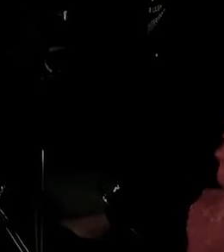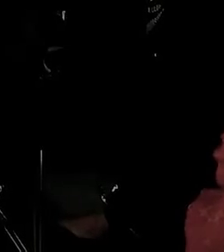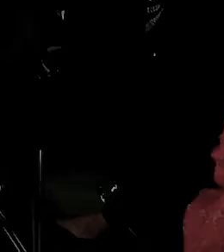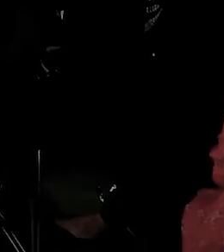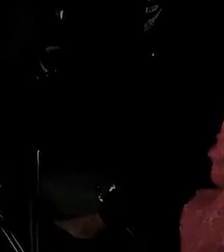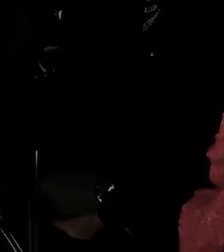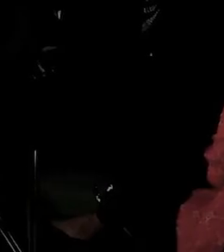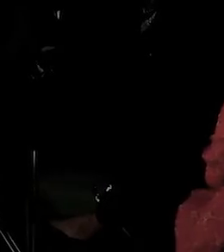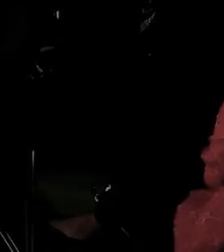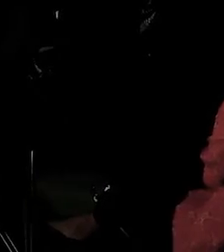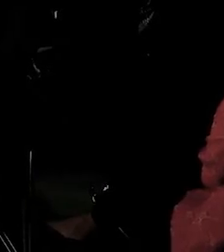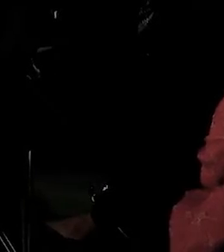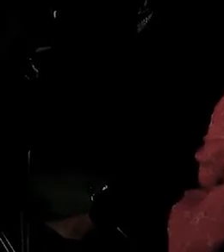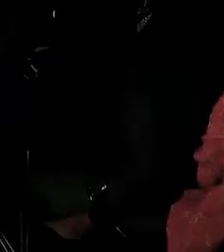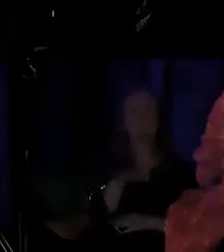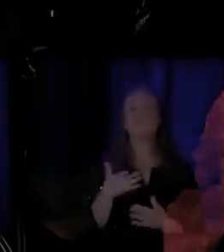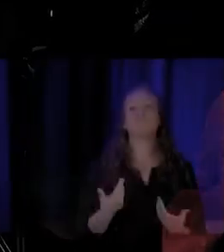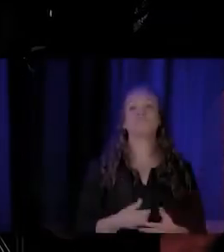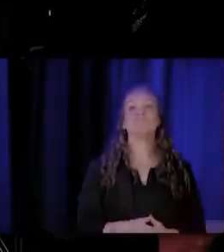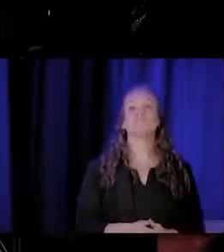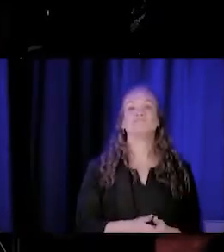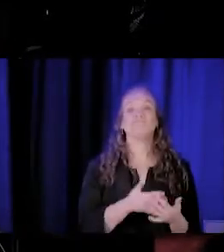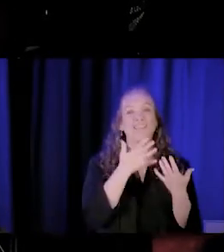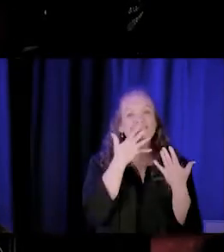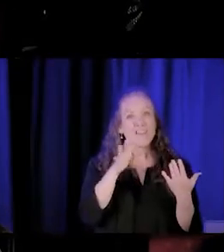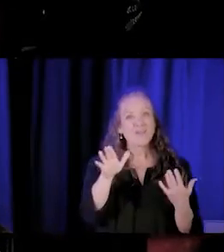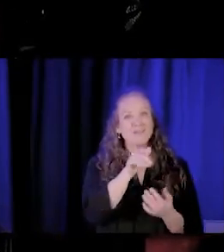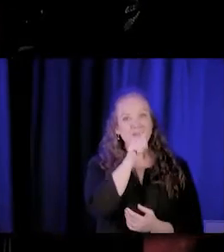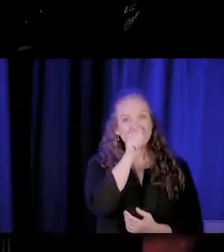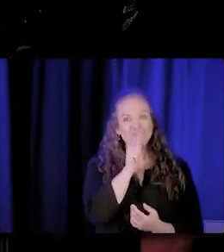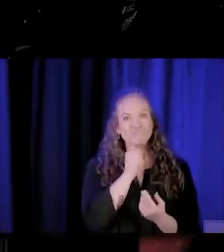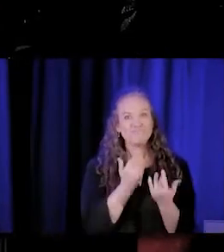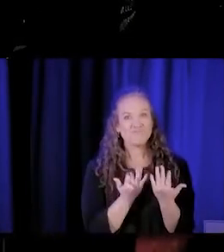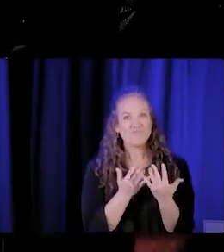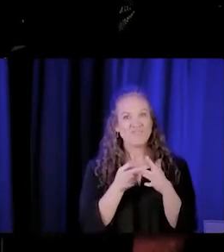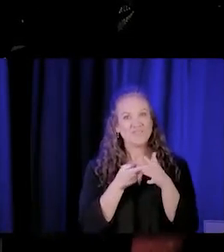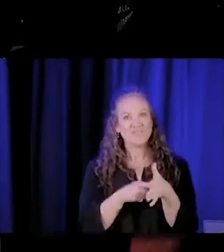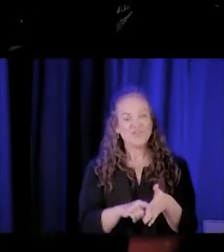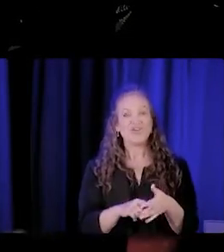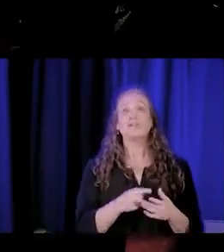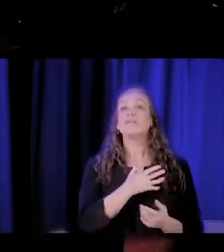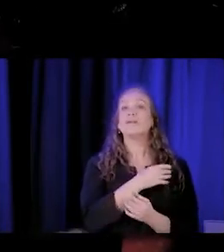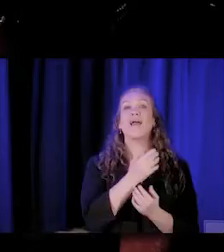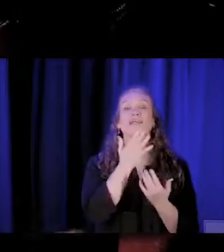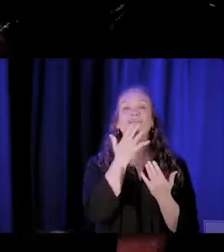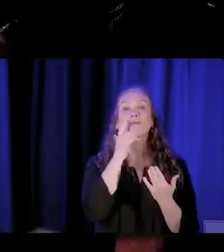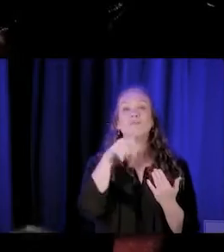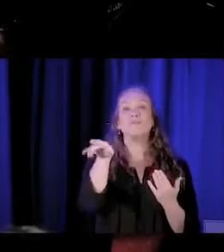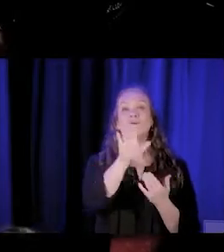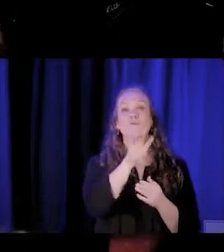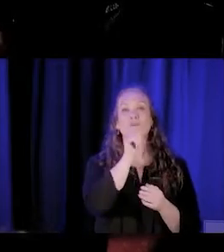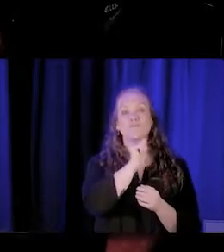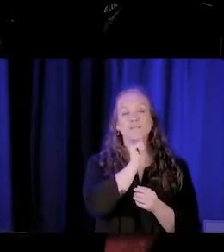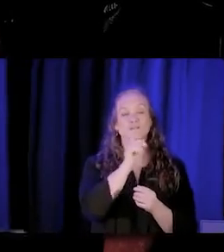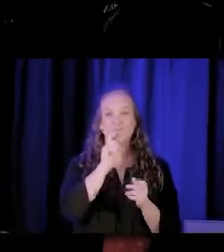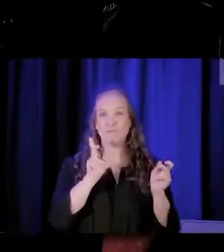Good afternoon, everybody. Thank you for your patience and thank you for your patience for folks that are joining us online,